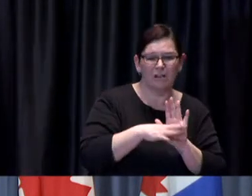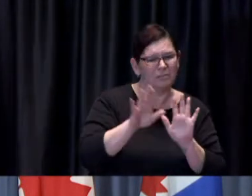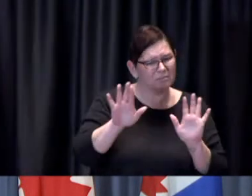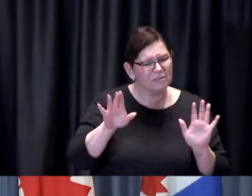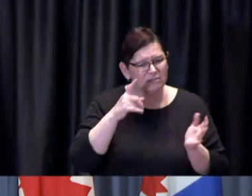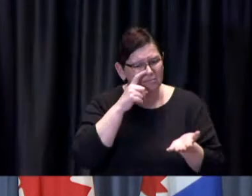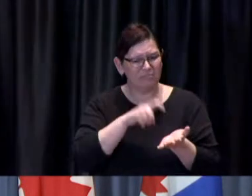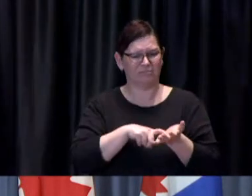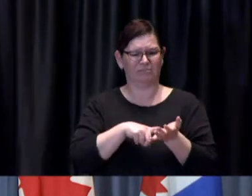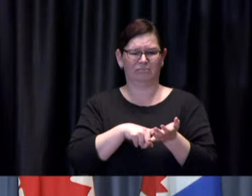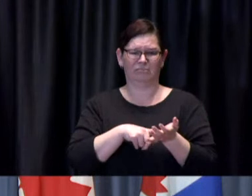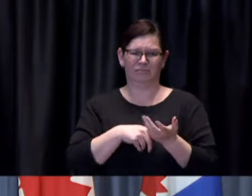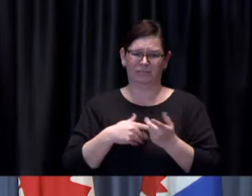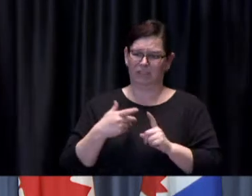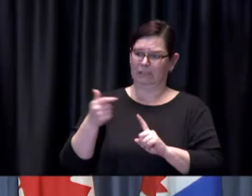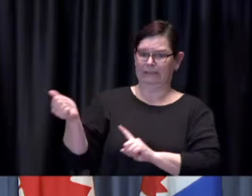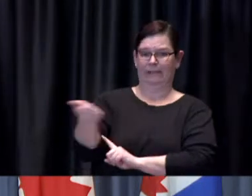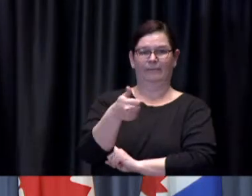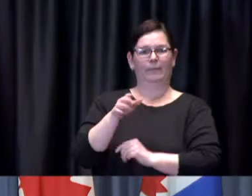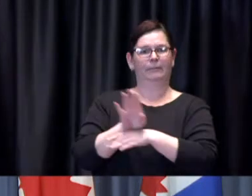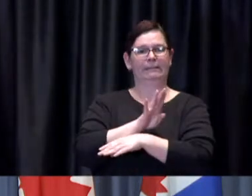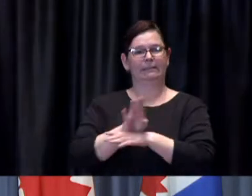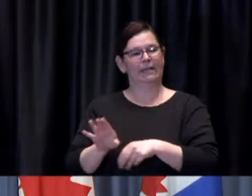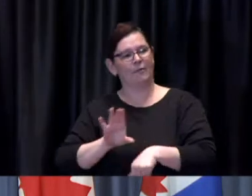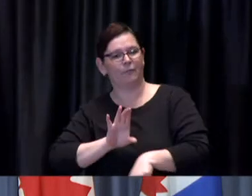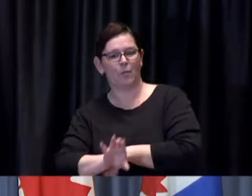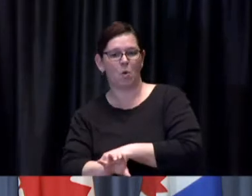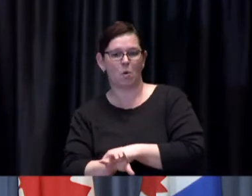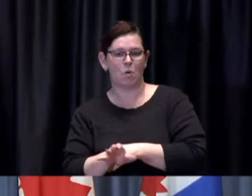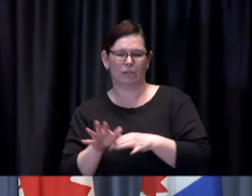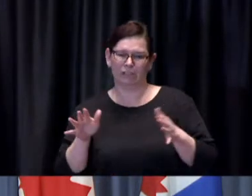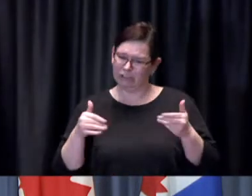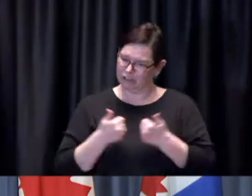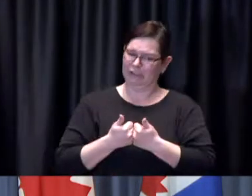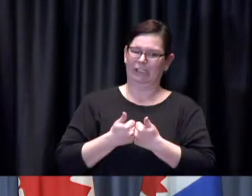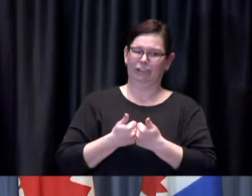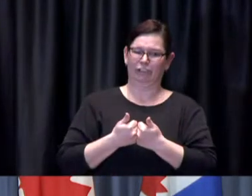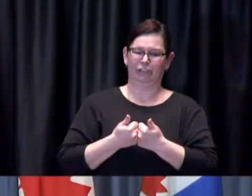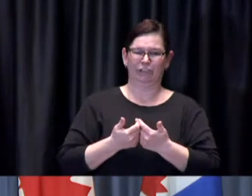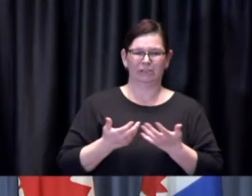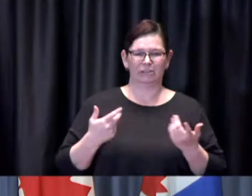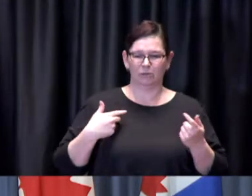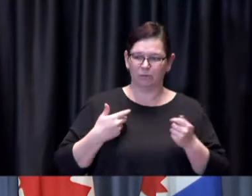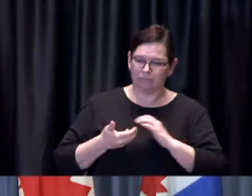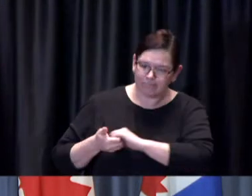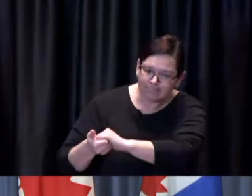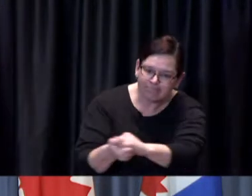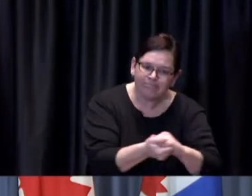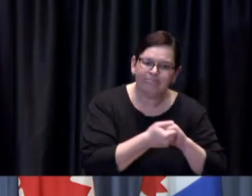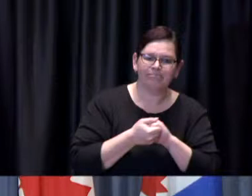so that we are again actively working with them to to assist where we can.